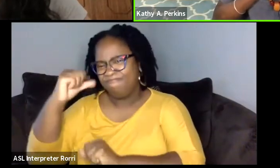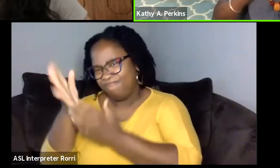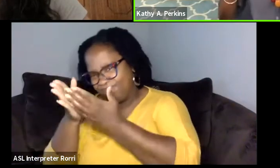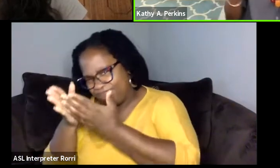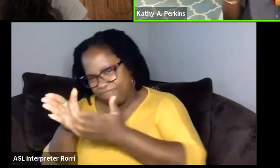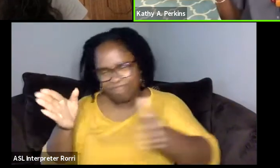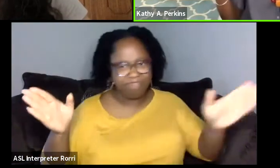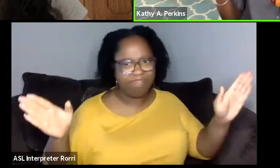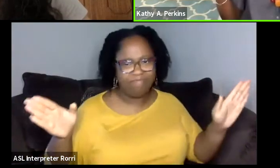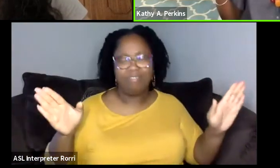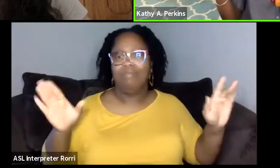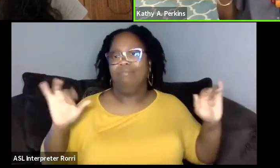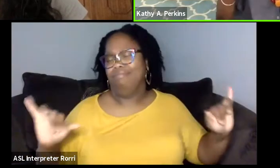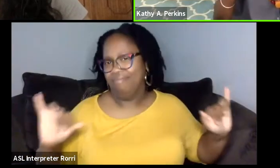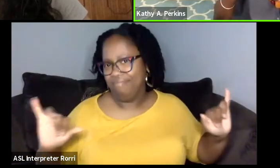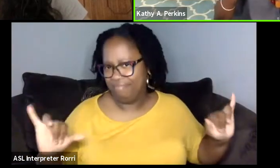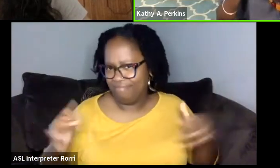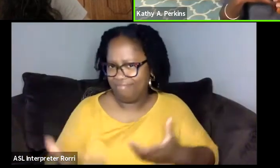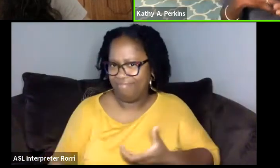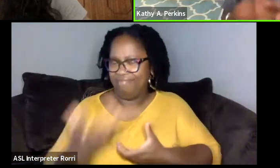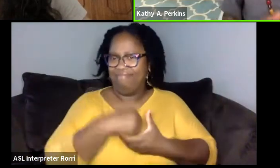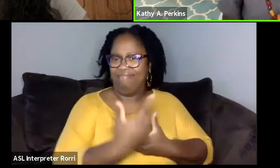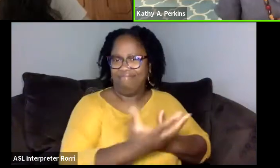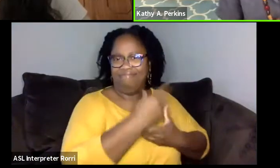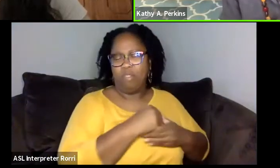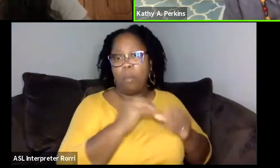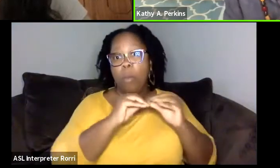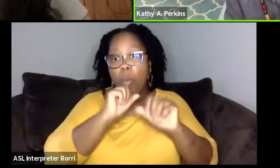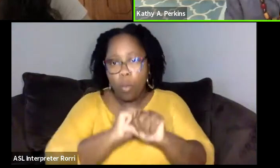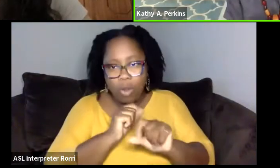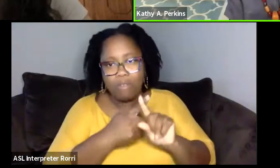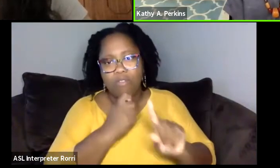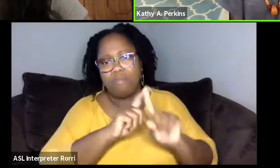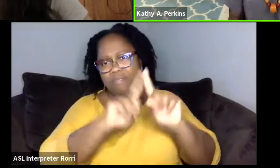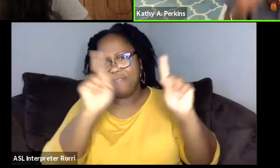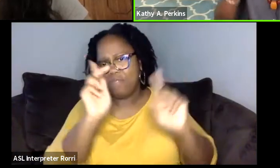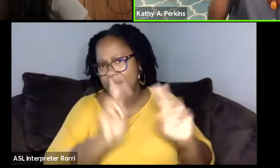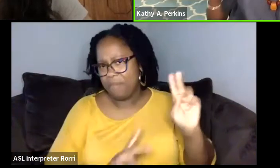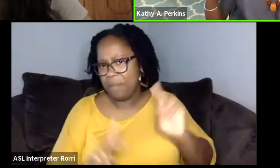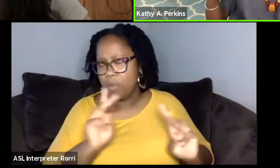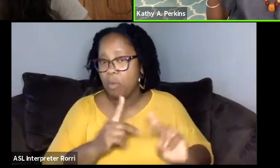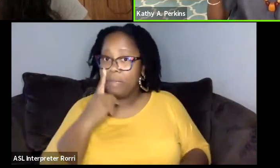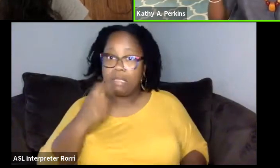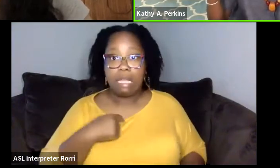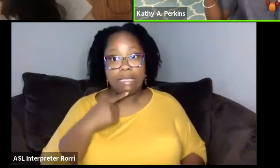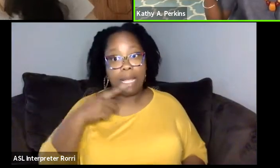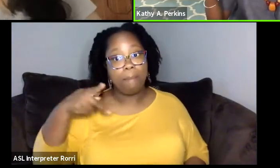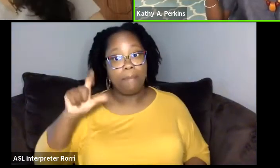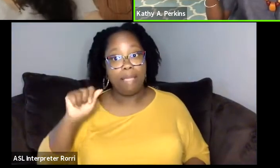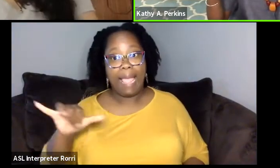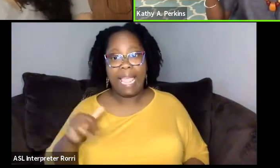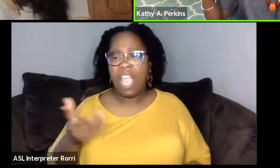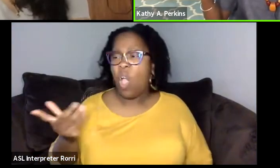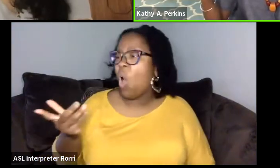And that way I've been getting more works from people. But I started saying, "Oh, we don't really have any playwrights.